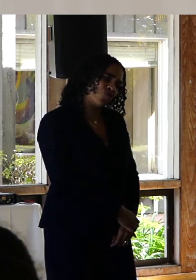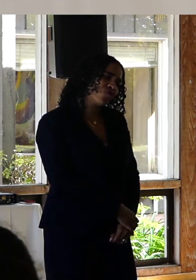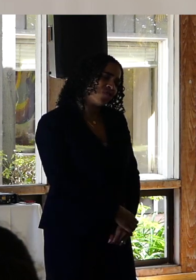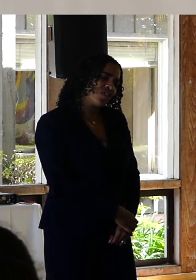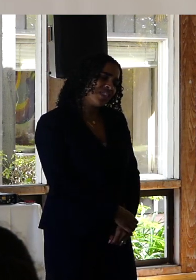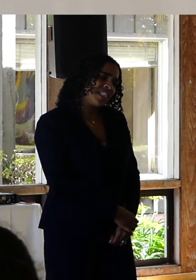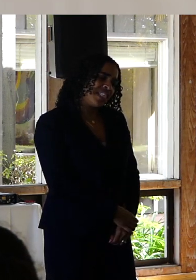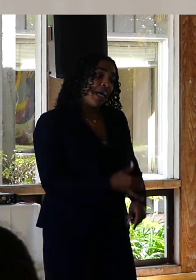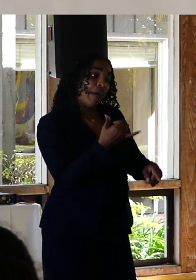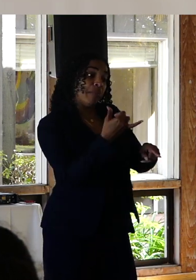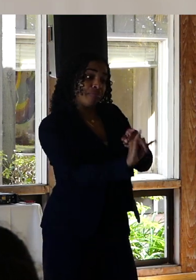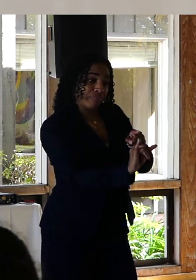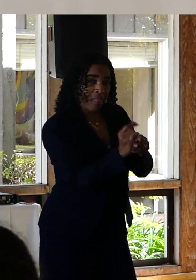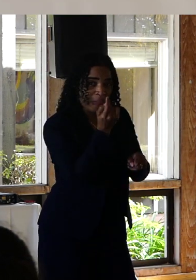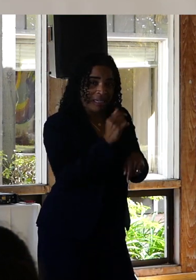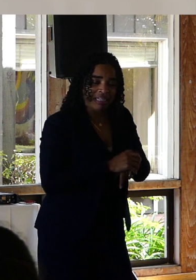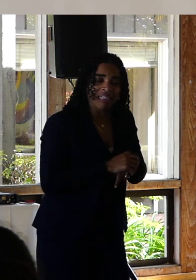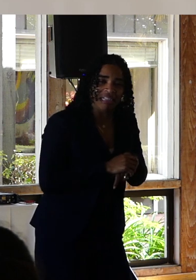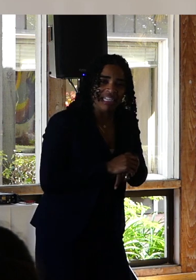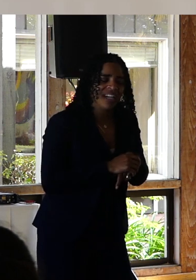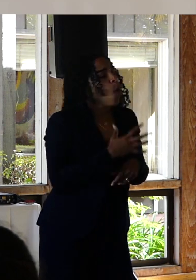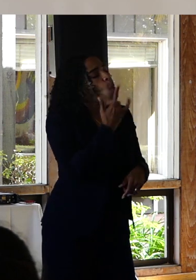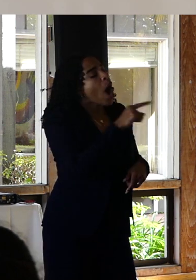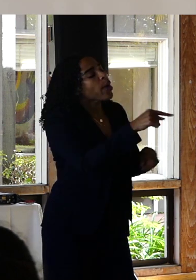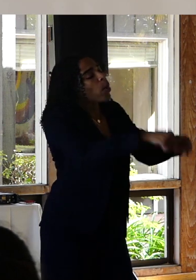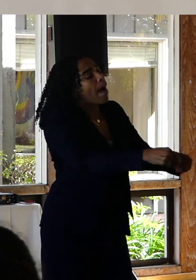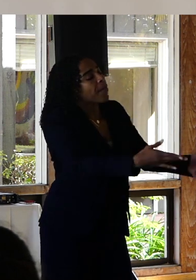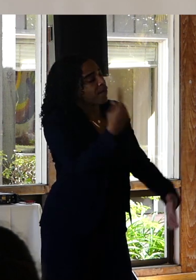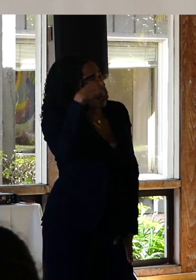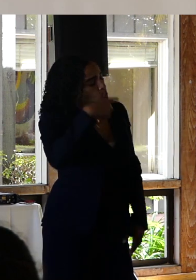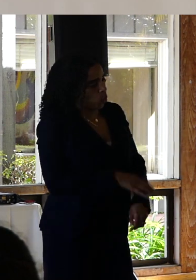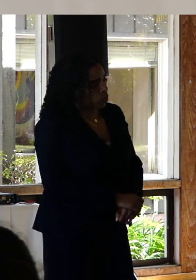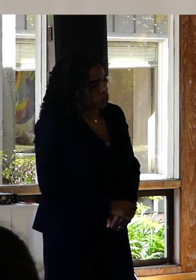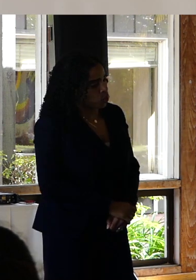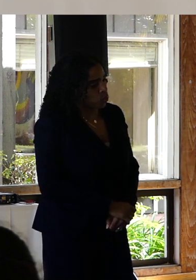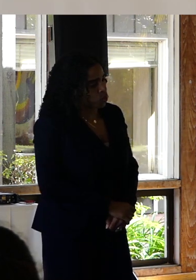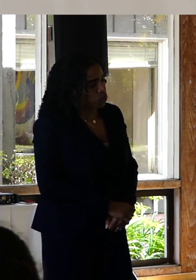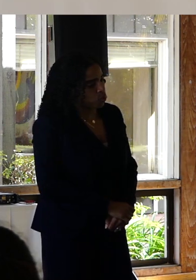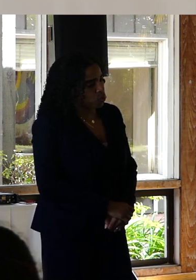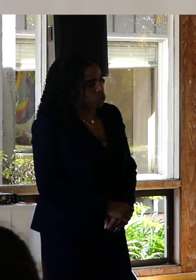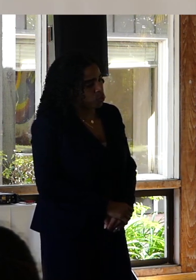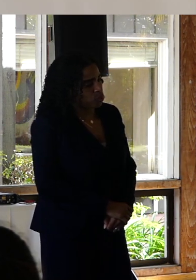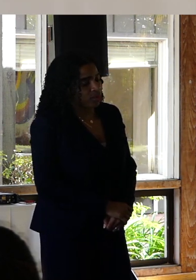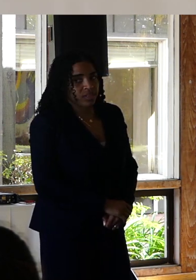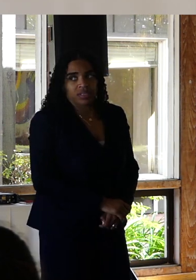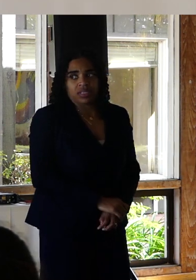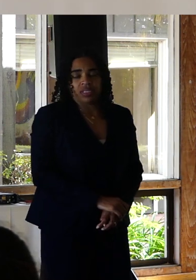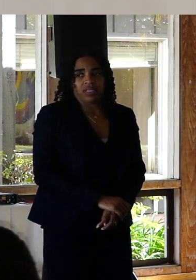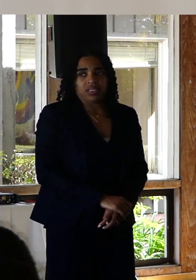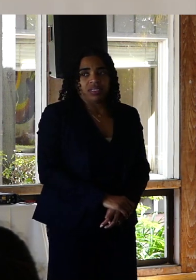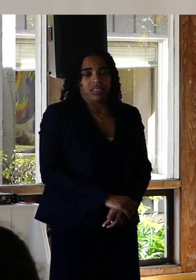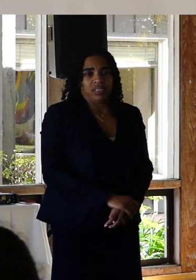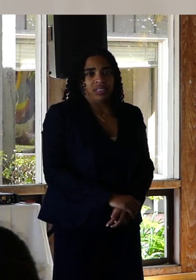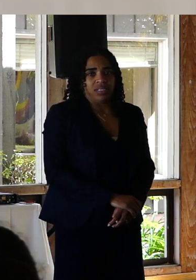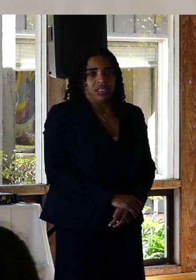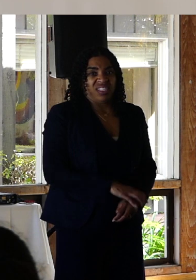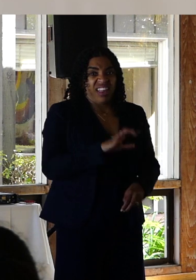Insert expletive here." Tell me why are you here? It was two days